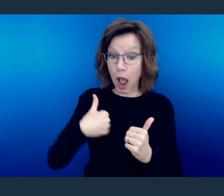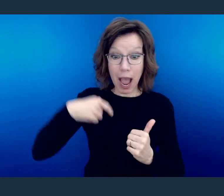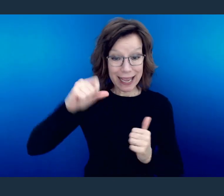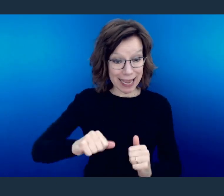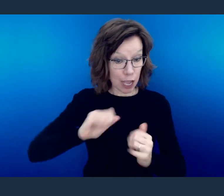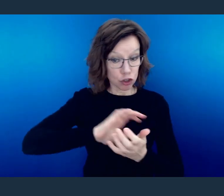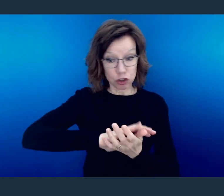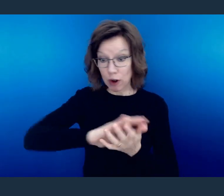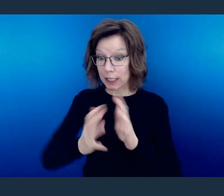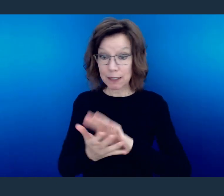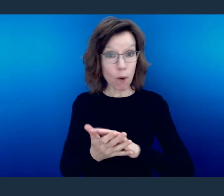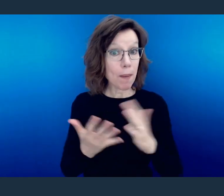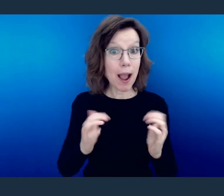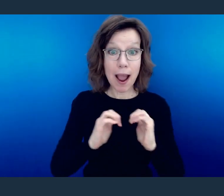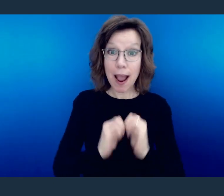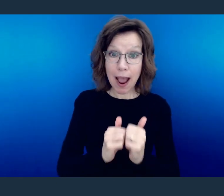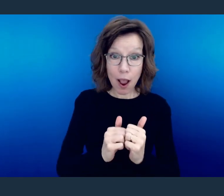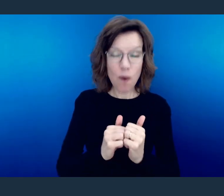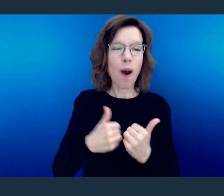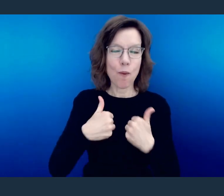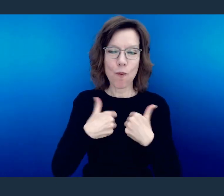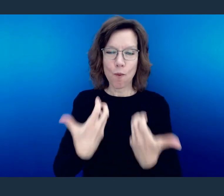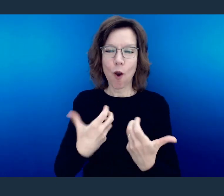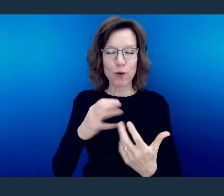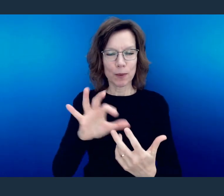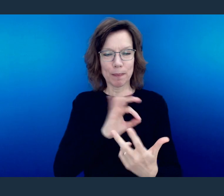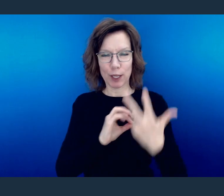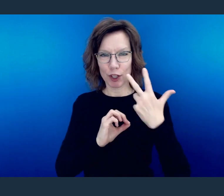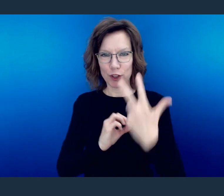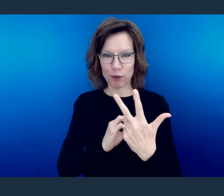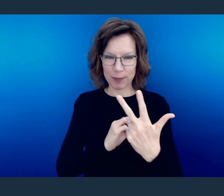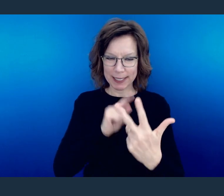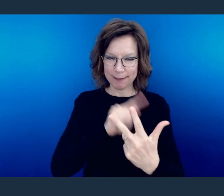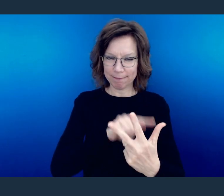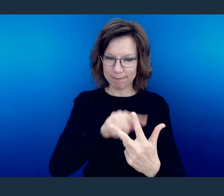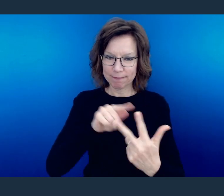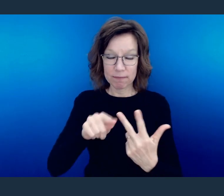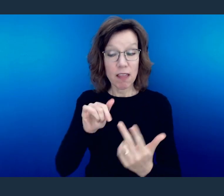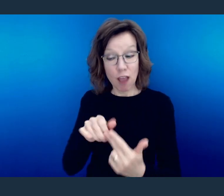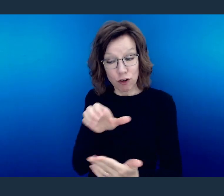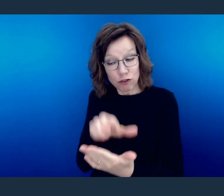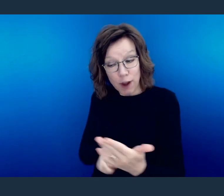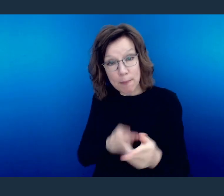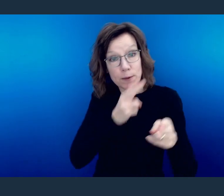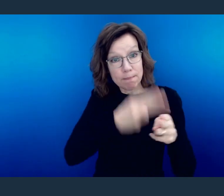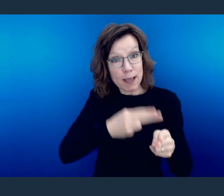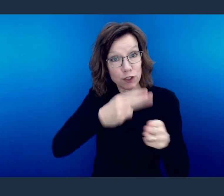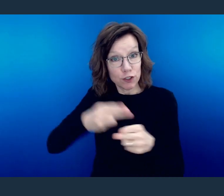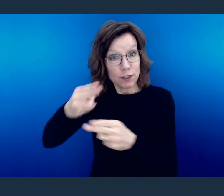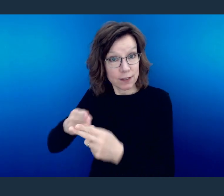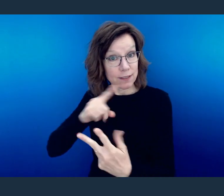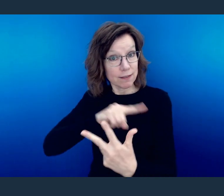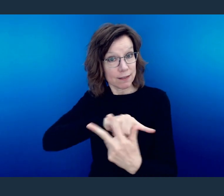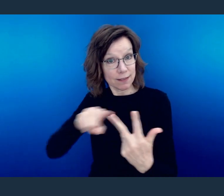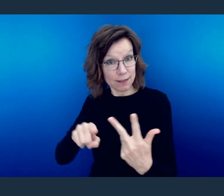And those are the three things I want to focus in on in this chapter, even though there is so much that we could do here.